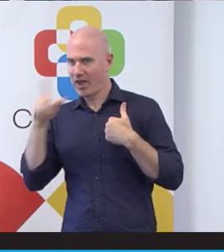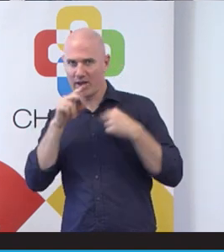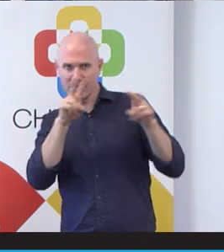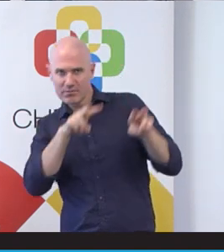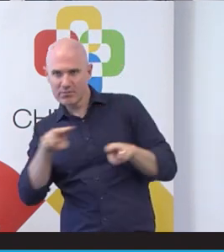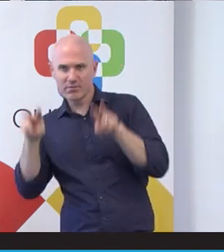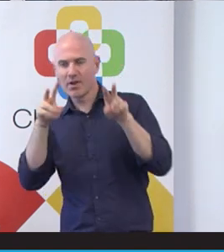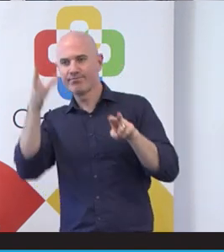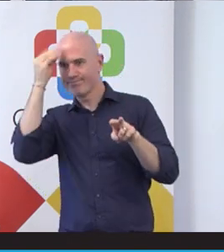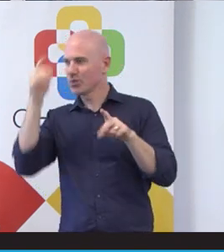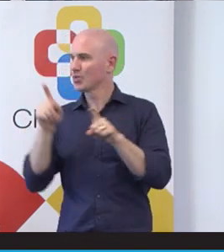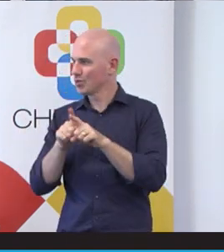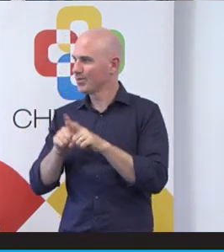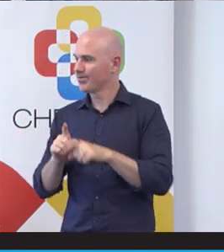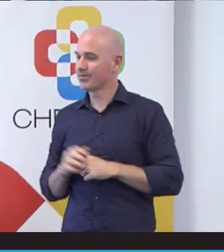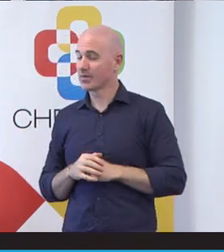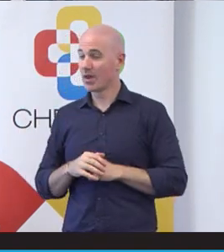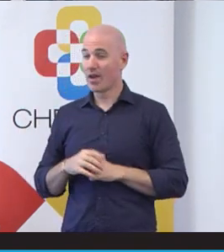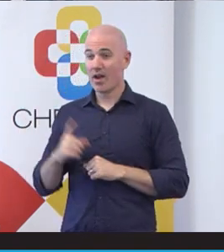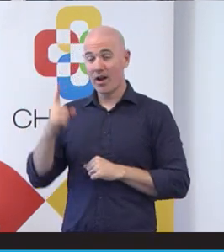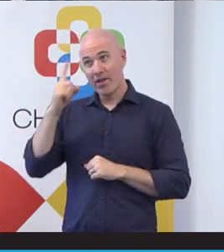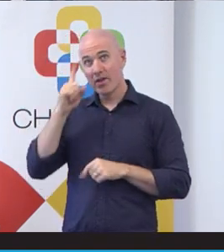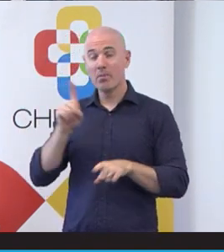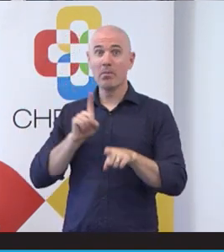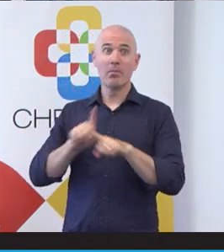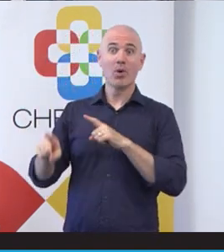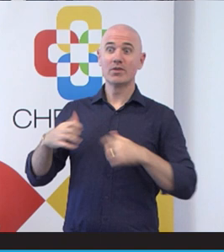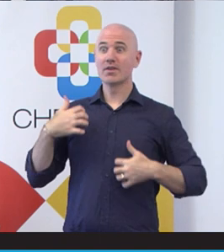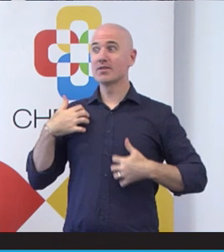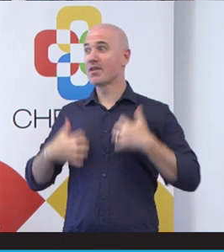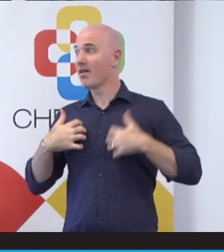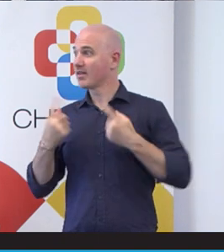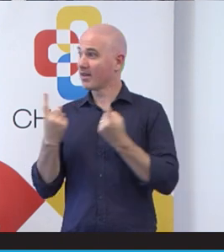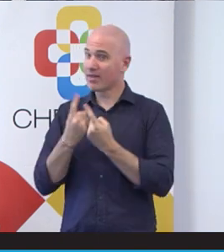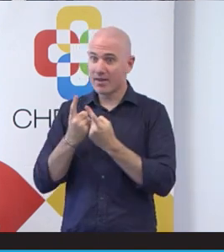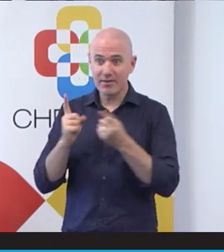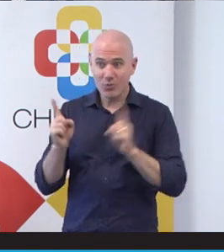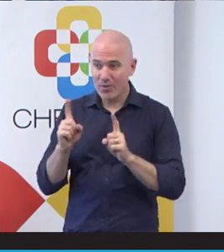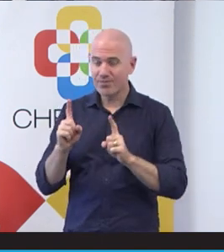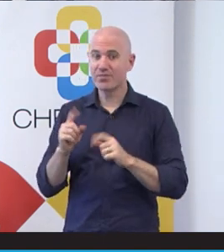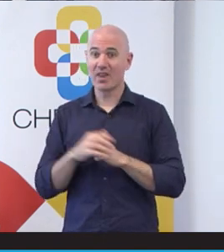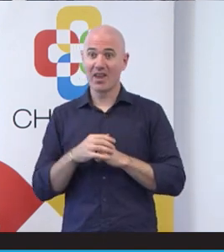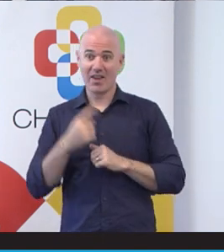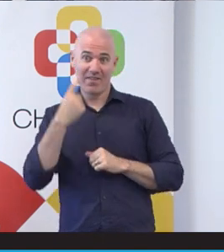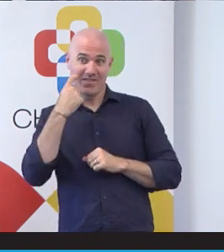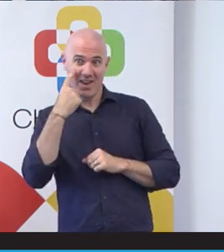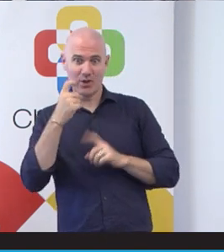Probably the most exciting thing that I think is disability improvement in disability awareness